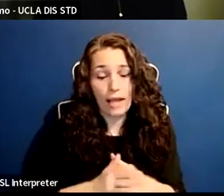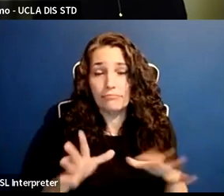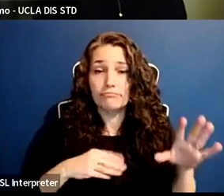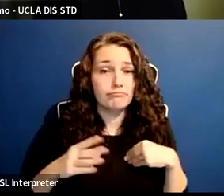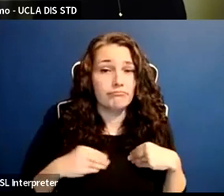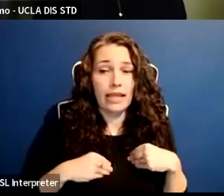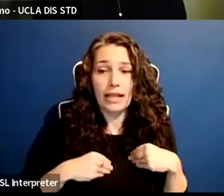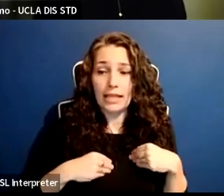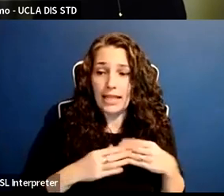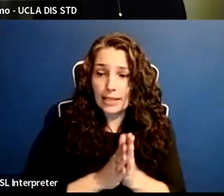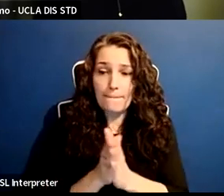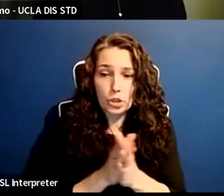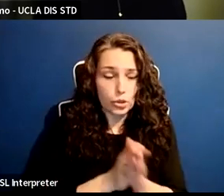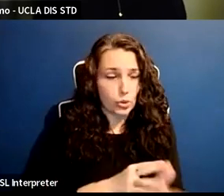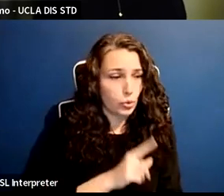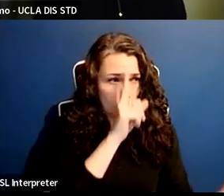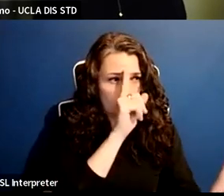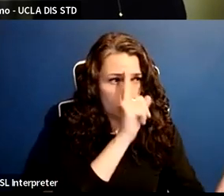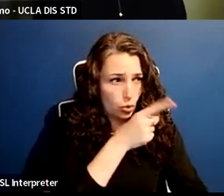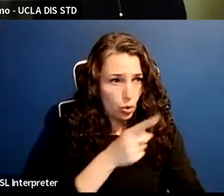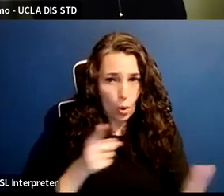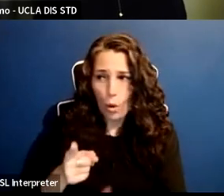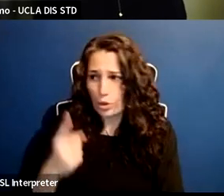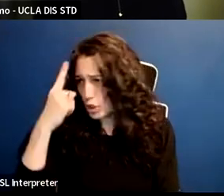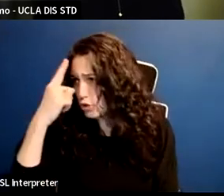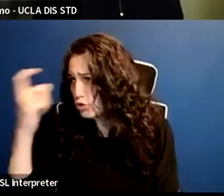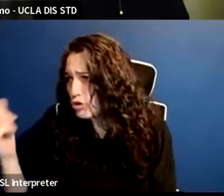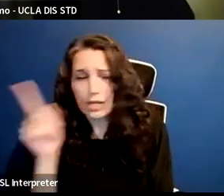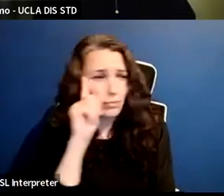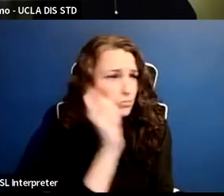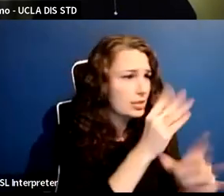that may have seemed impossible a few years ago. Maybe they're not impossible anymore.